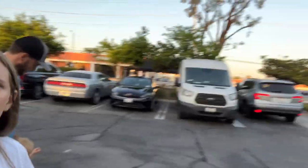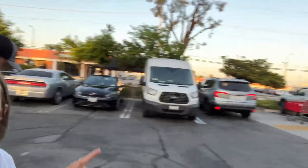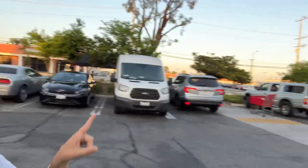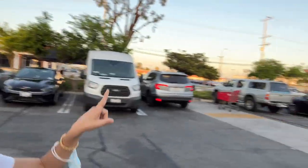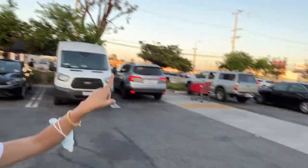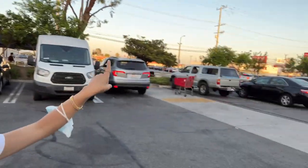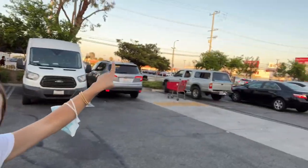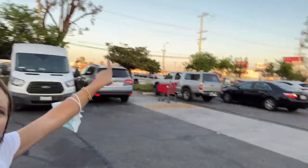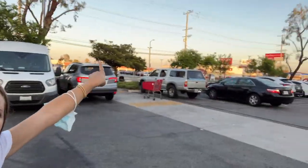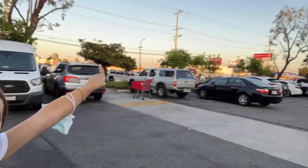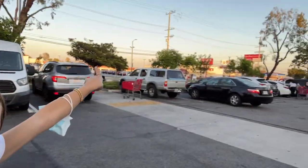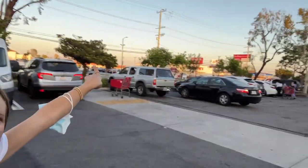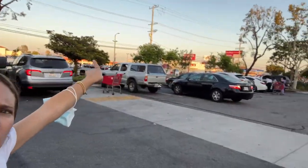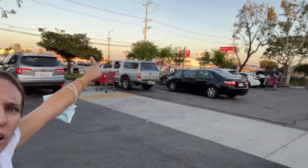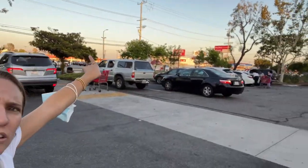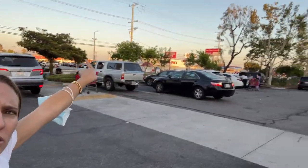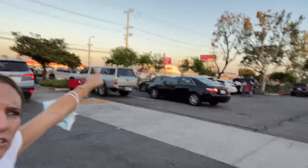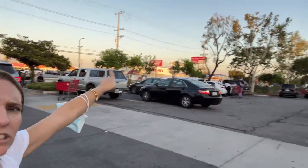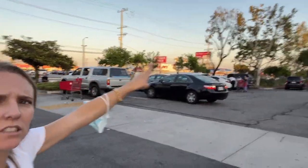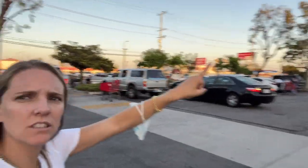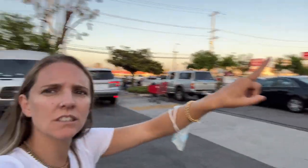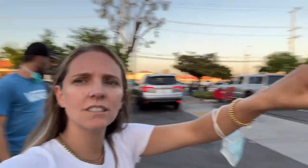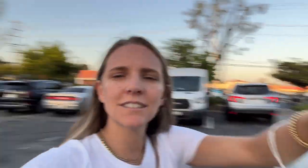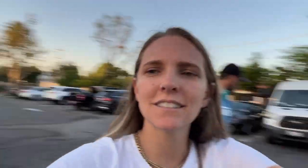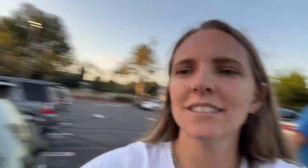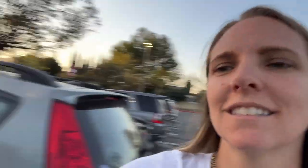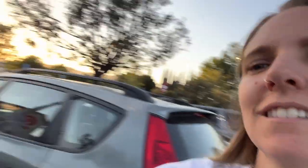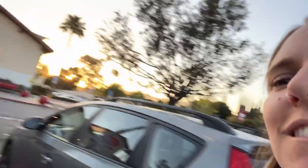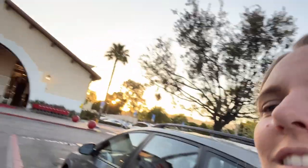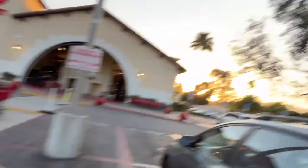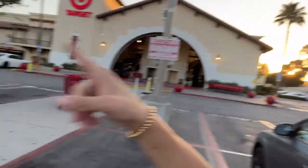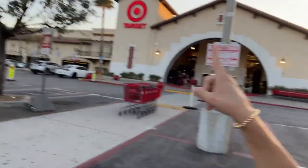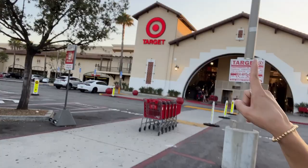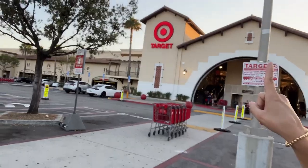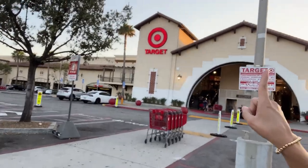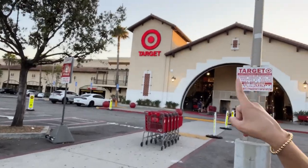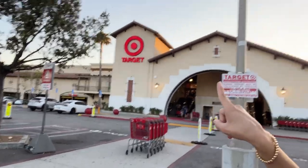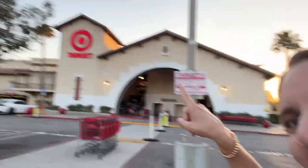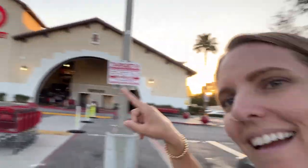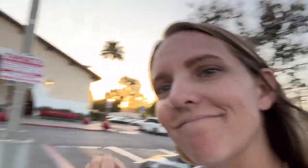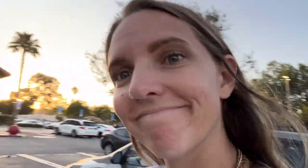Trader Joes and Target.